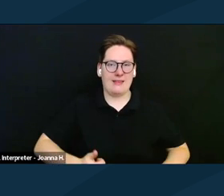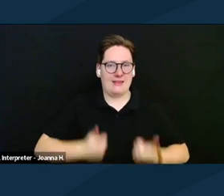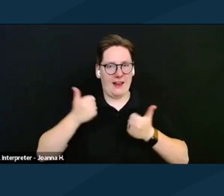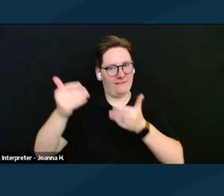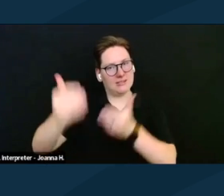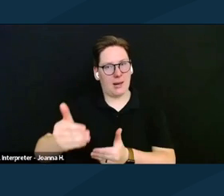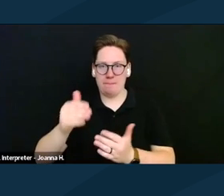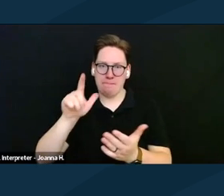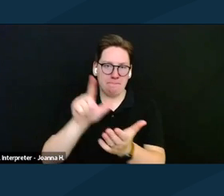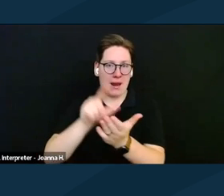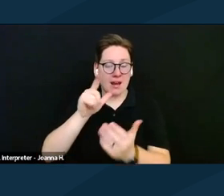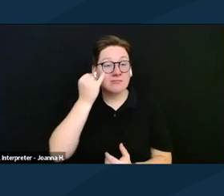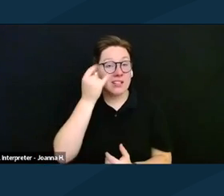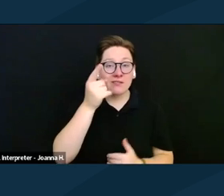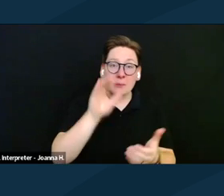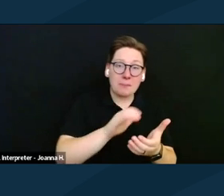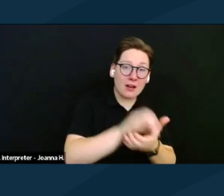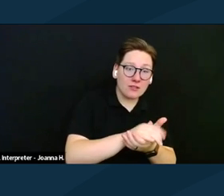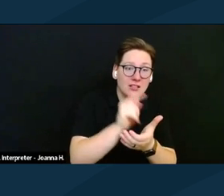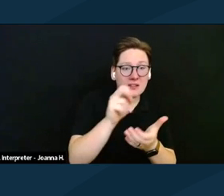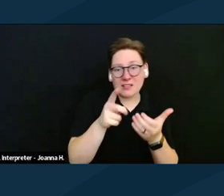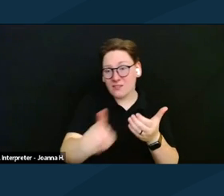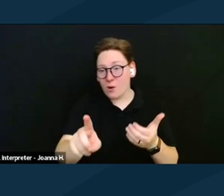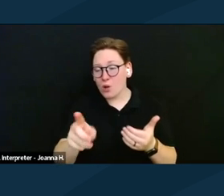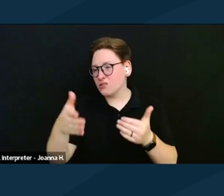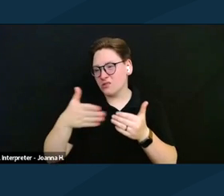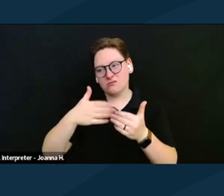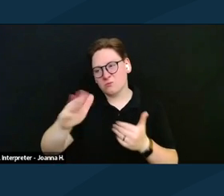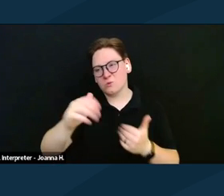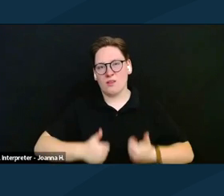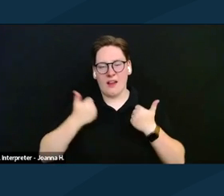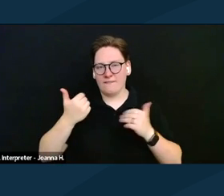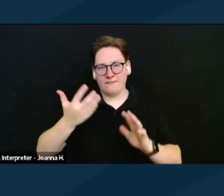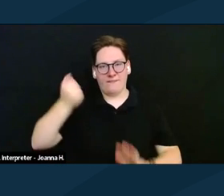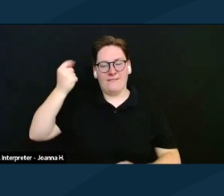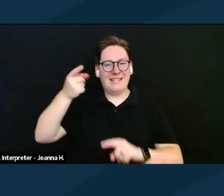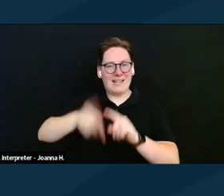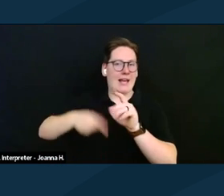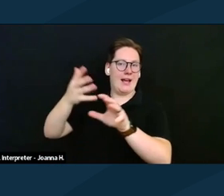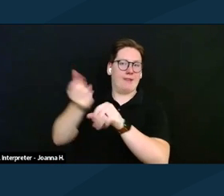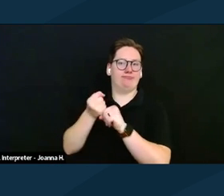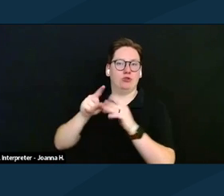So if you get married and you get divorced, you're still, for the rest of your life, banned from getting DAC benefits.